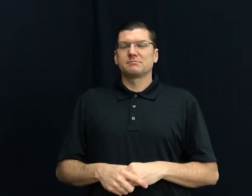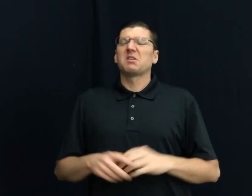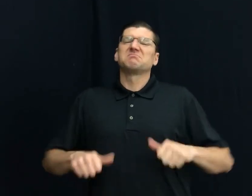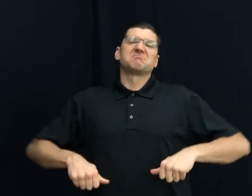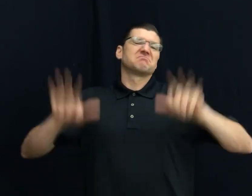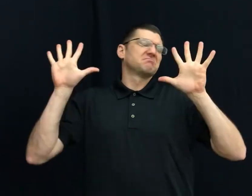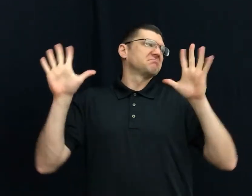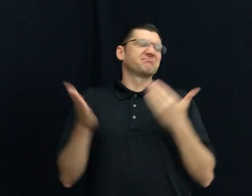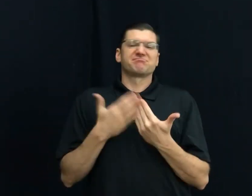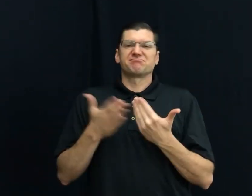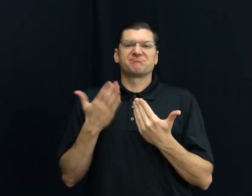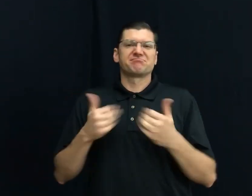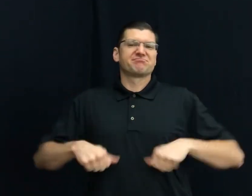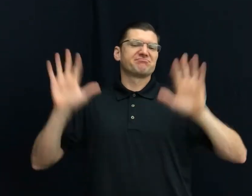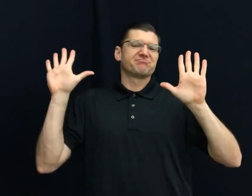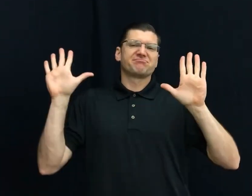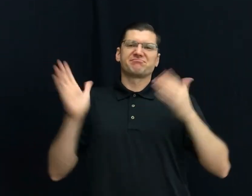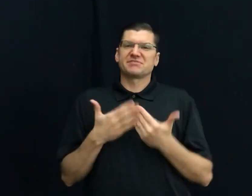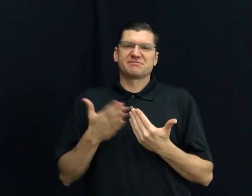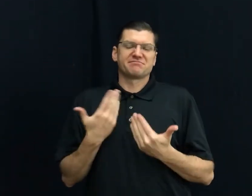7) GIVE-UP EASILY